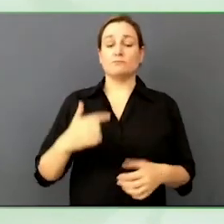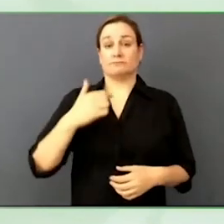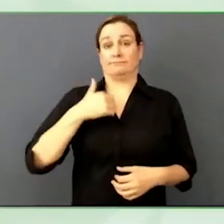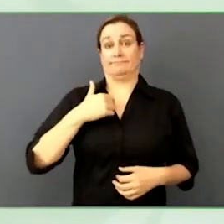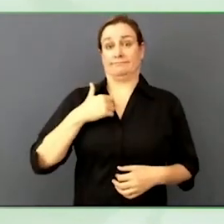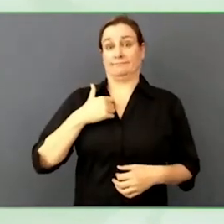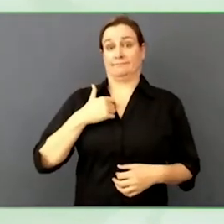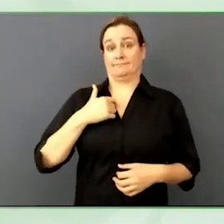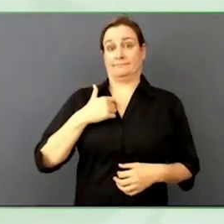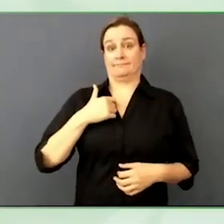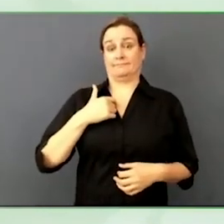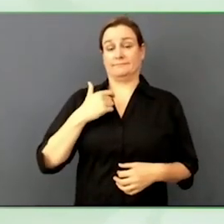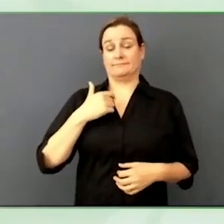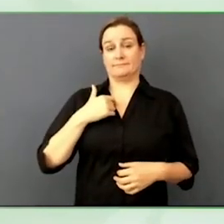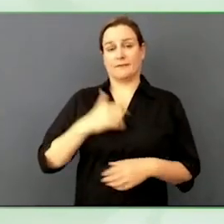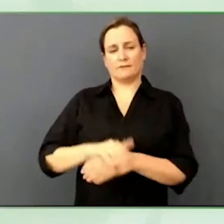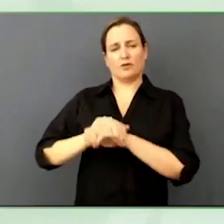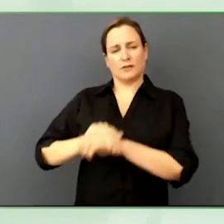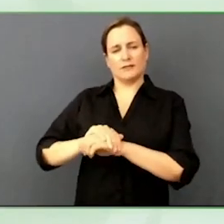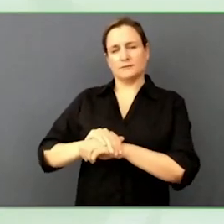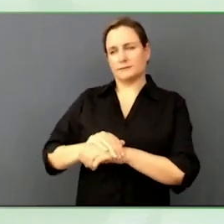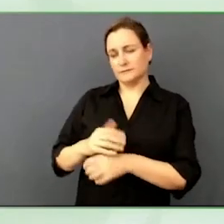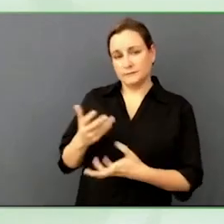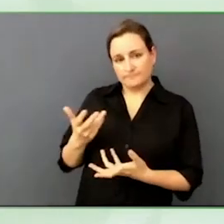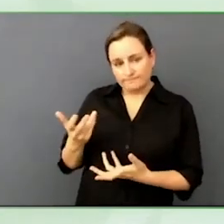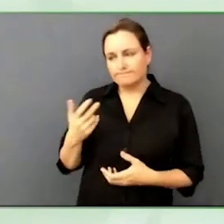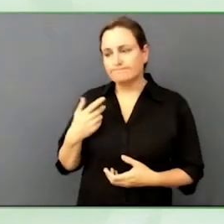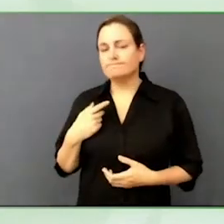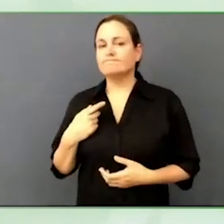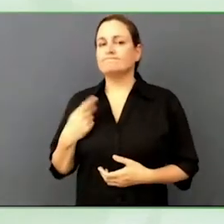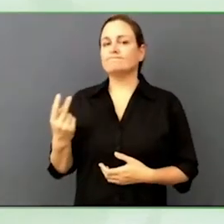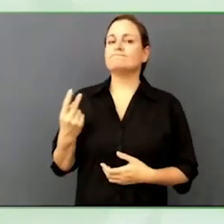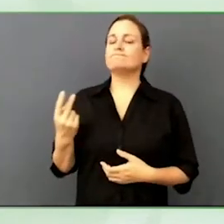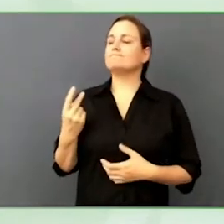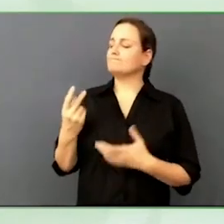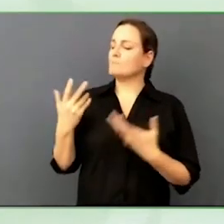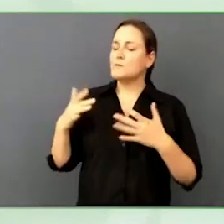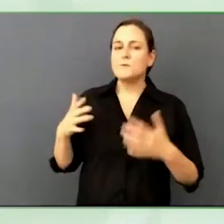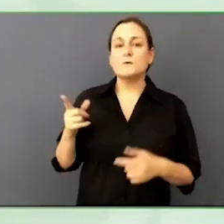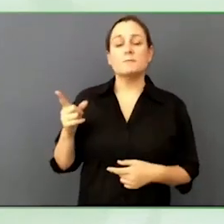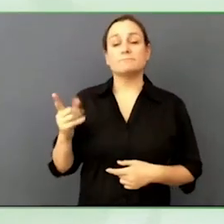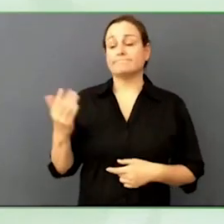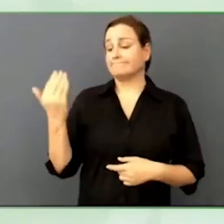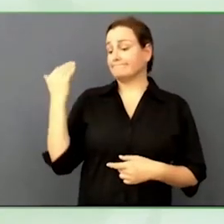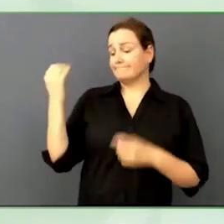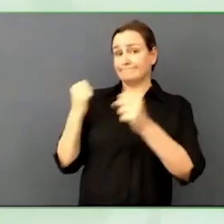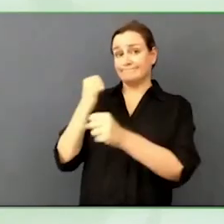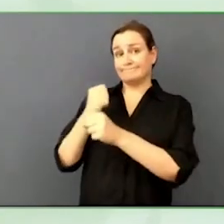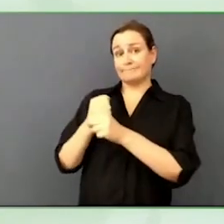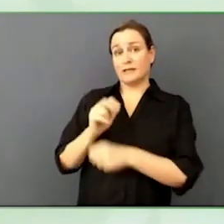unfortunately took his life in 2014 because of mental health issues, I